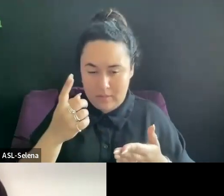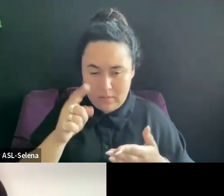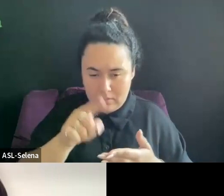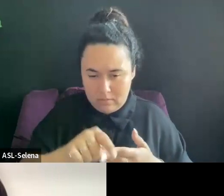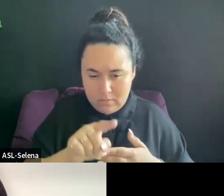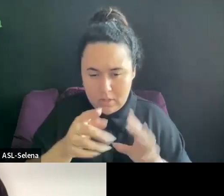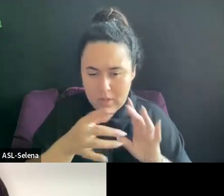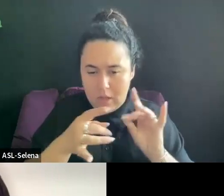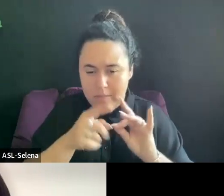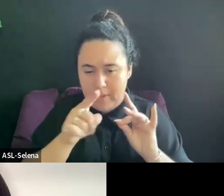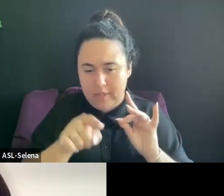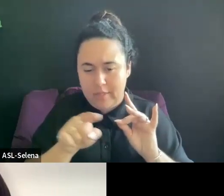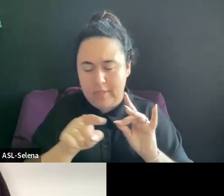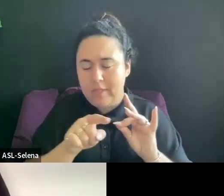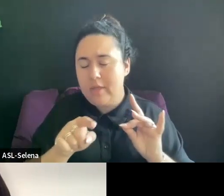RIGHT NOW I DON'T KNOW OF ANY PLACE.